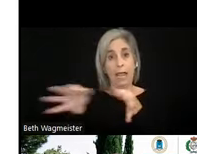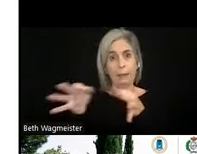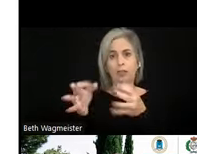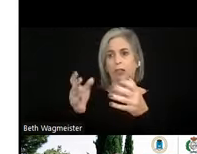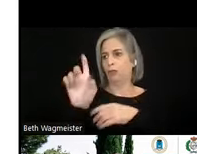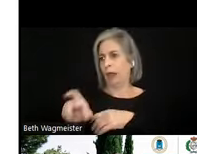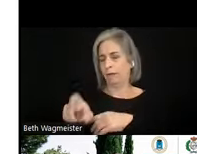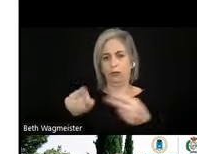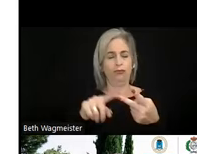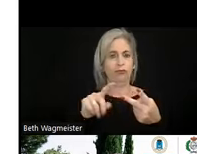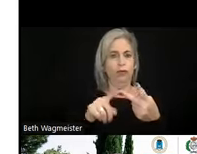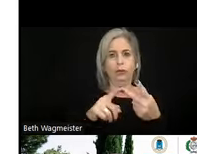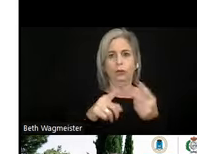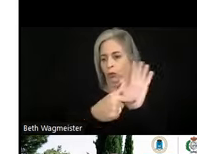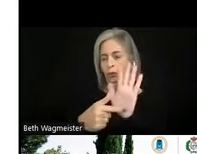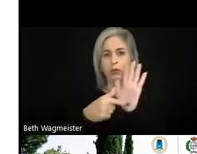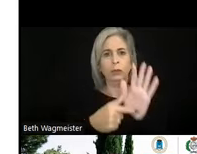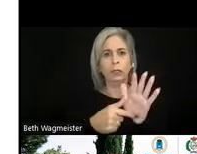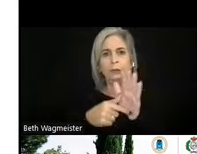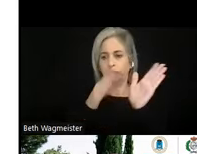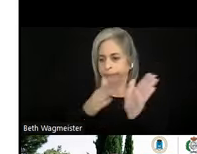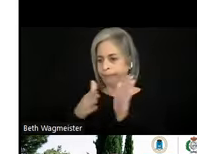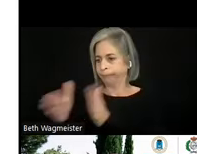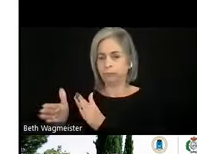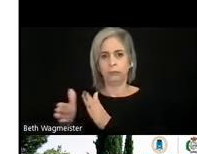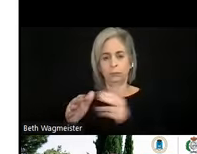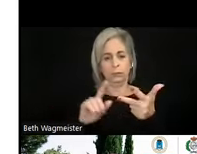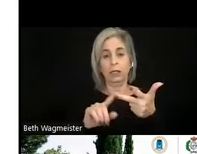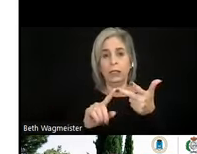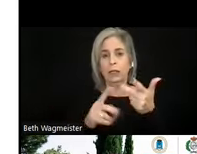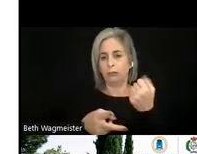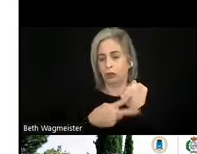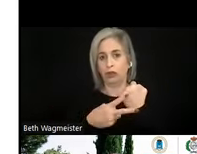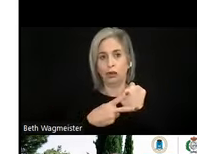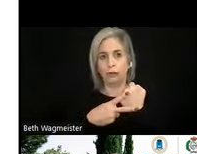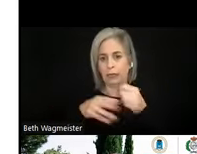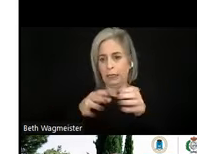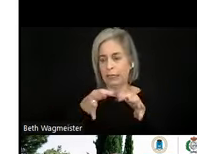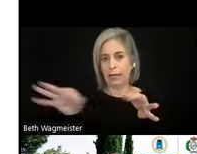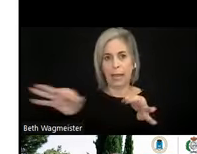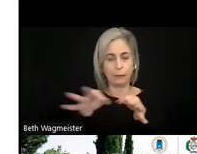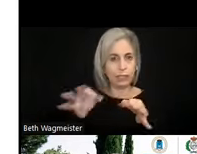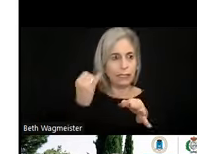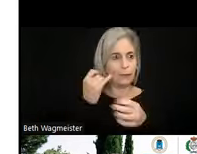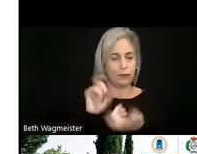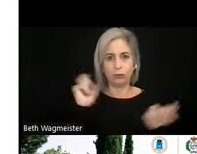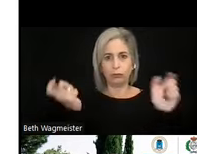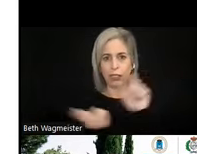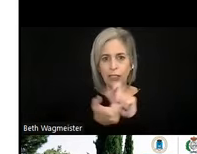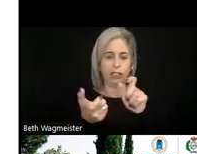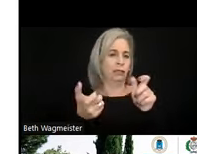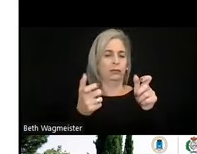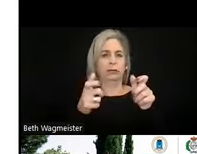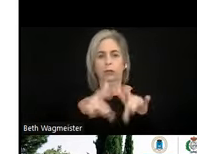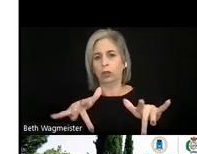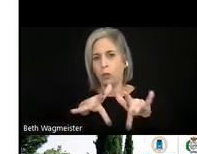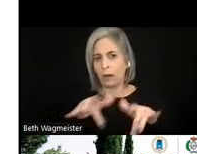to display them in a synchronized way, you have to record or transform the videos. There is something